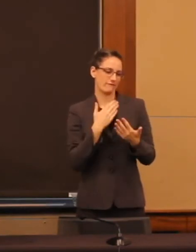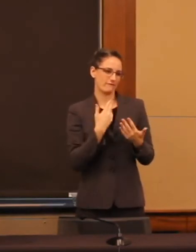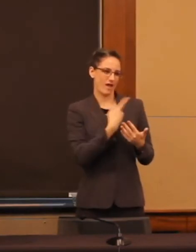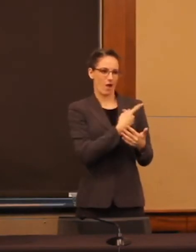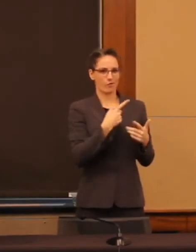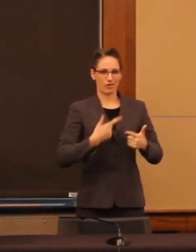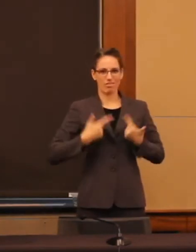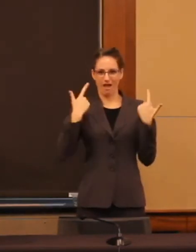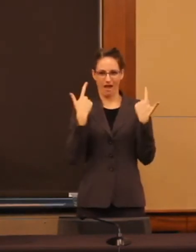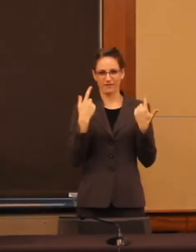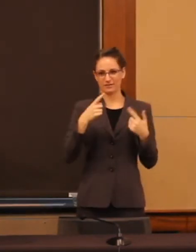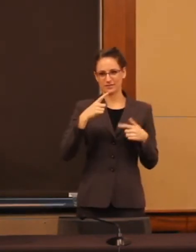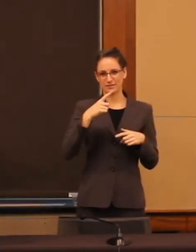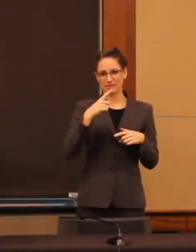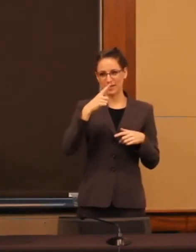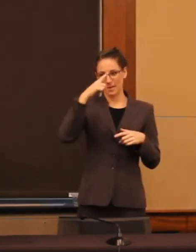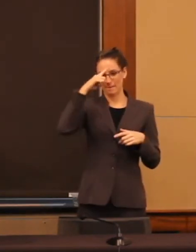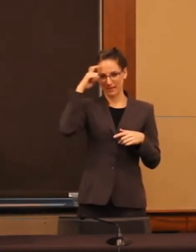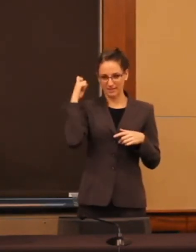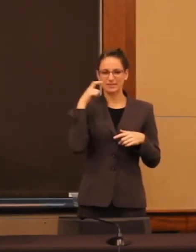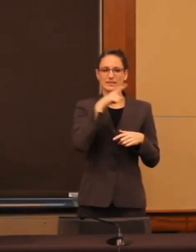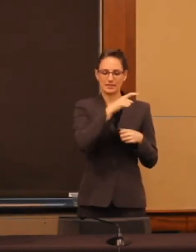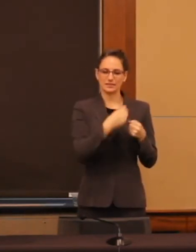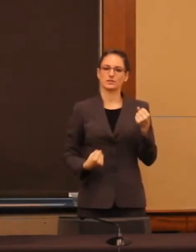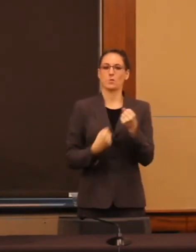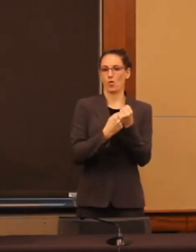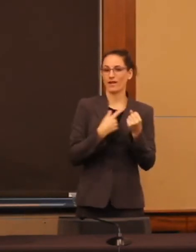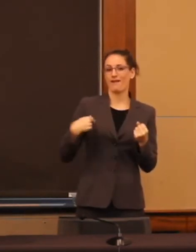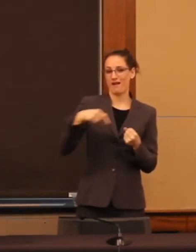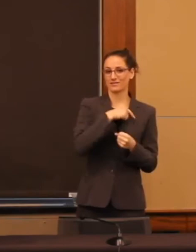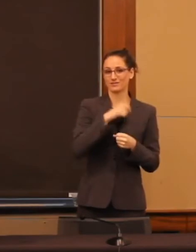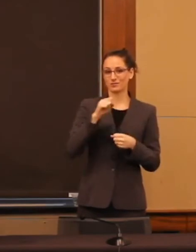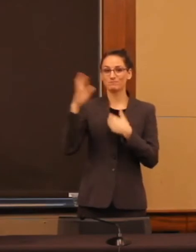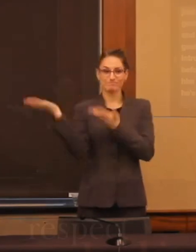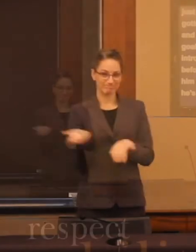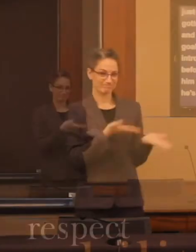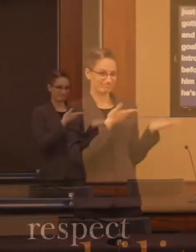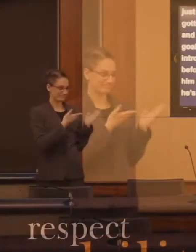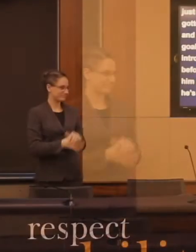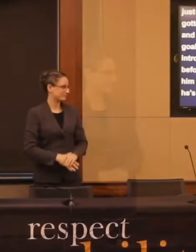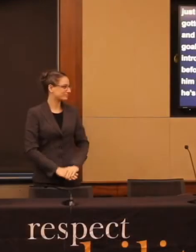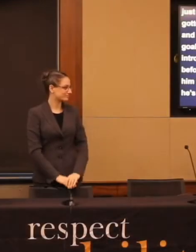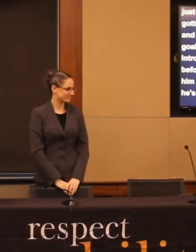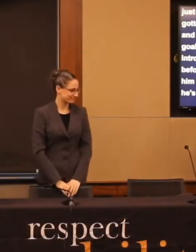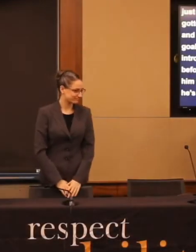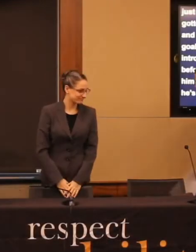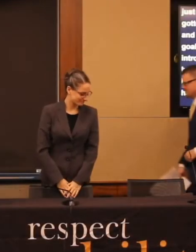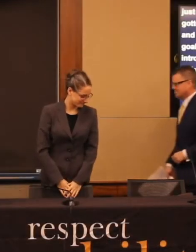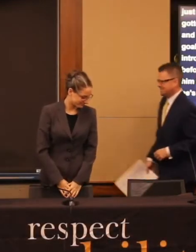he's standing with us. Johnny Collett.